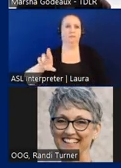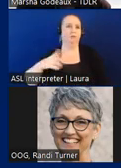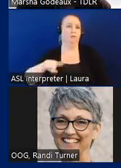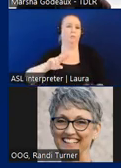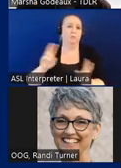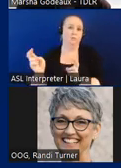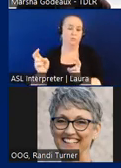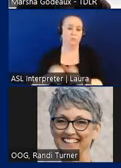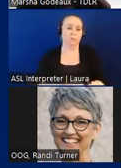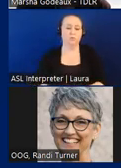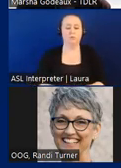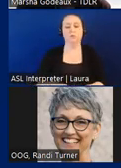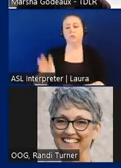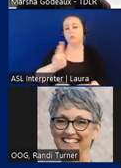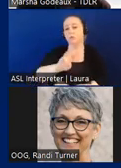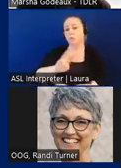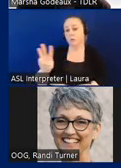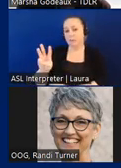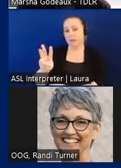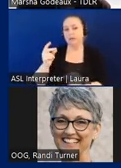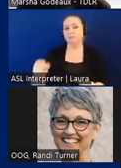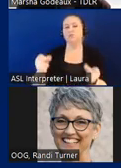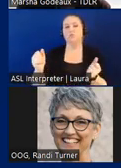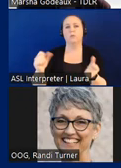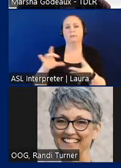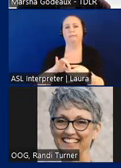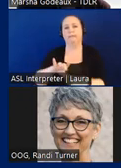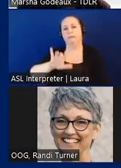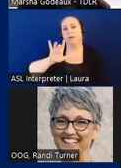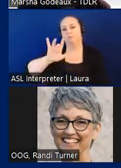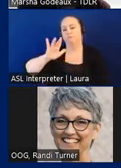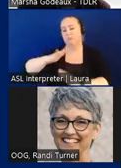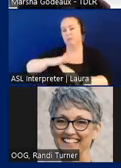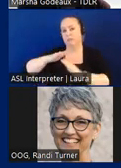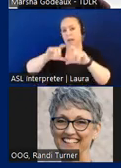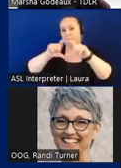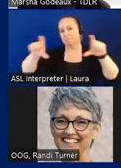our website has a quick link at the top of the page that anyone can file a complaint